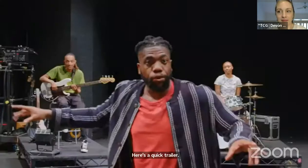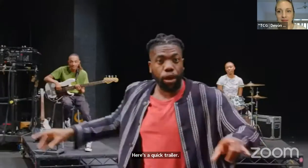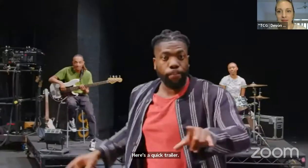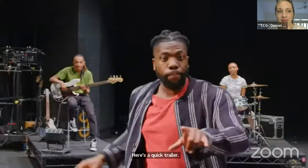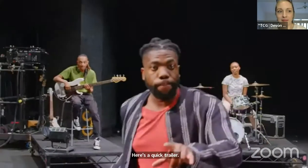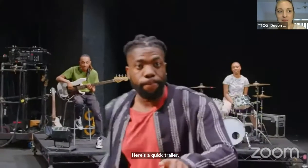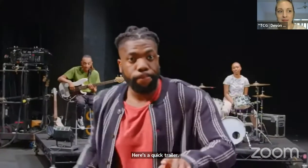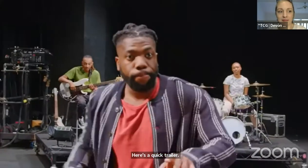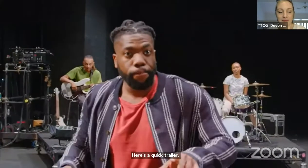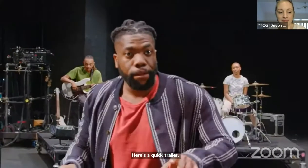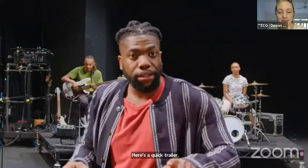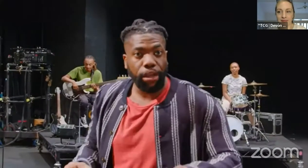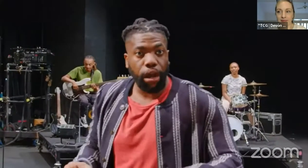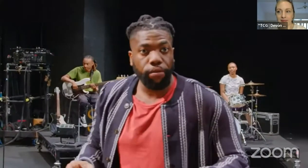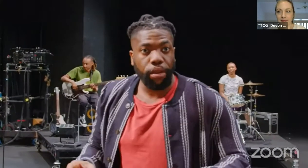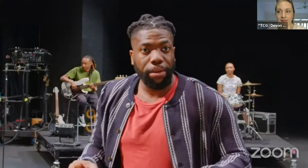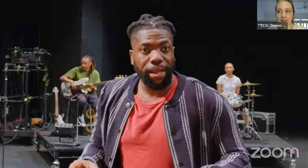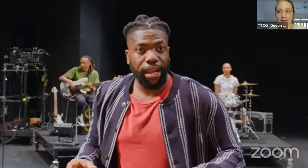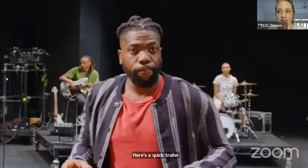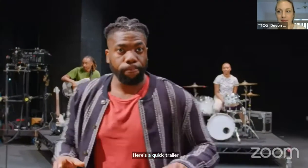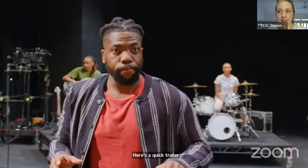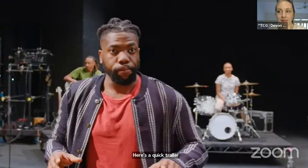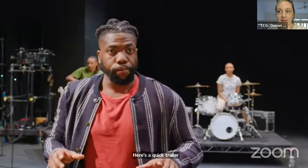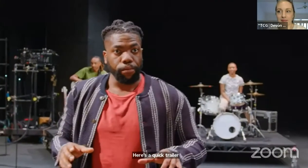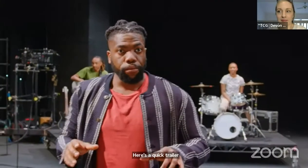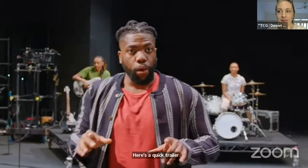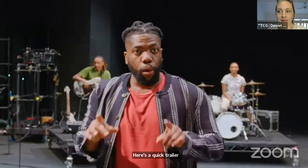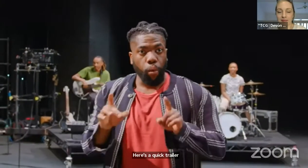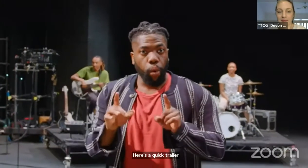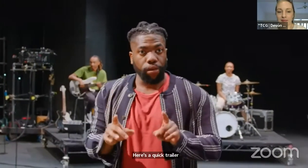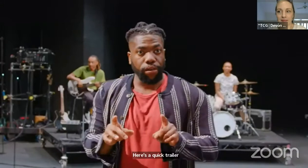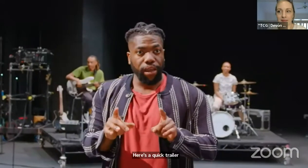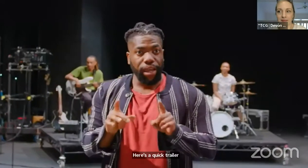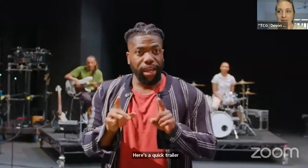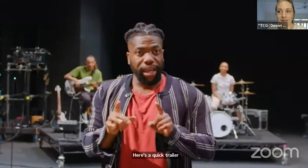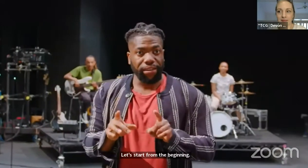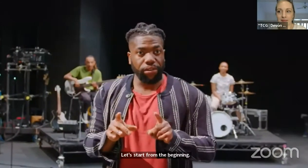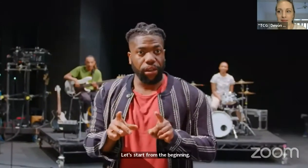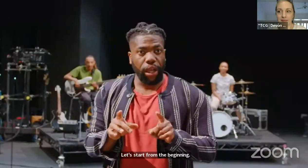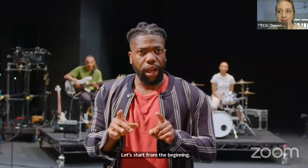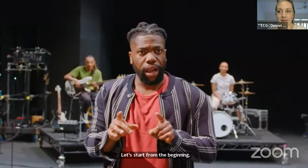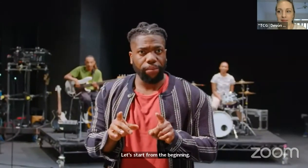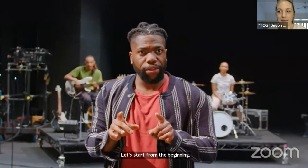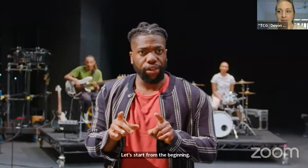So let's start from the beginning. What is climate change?